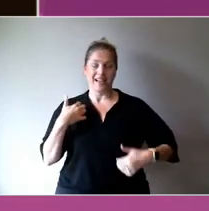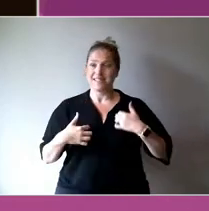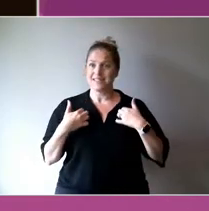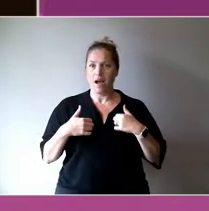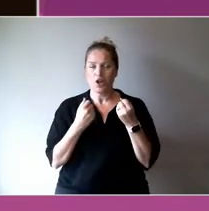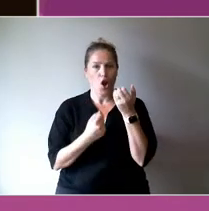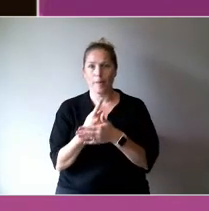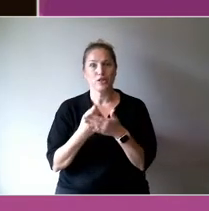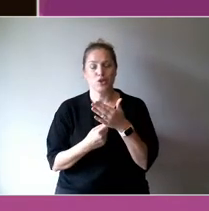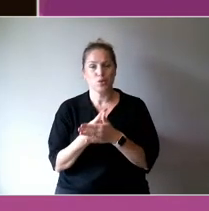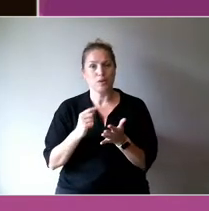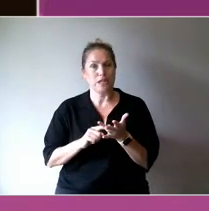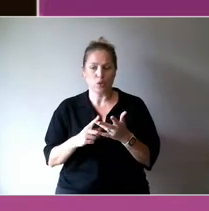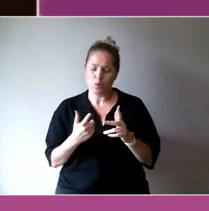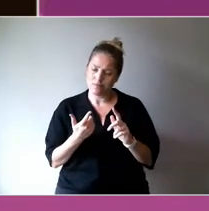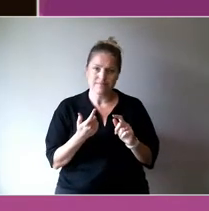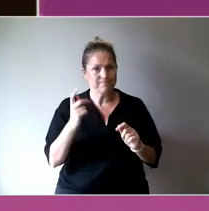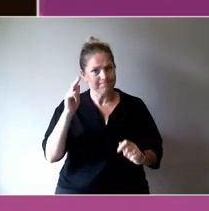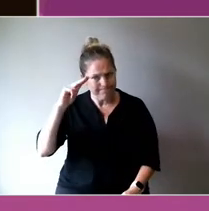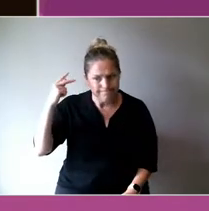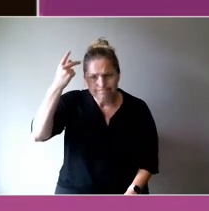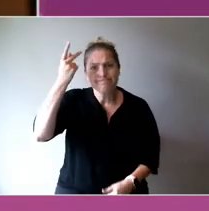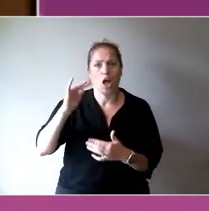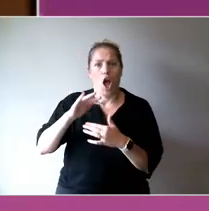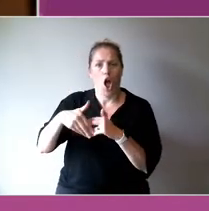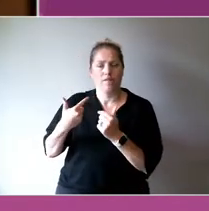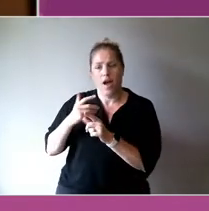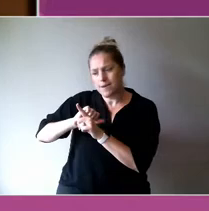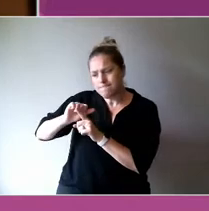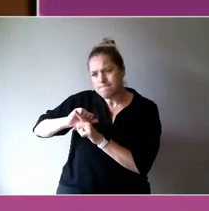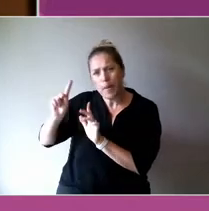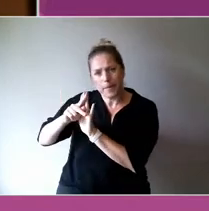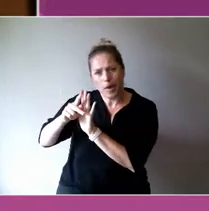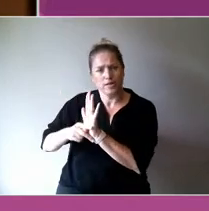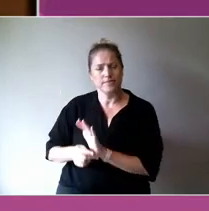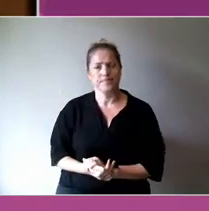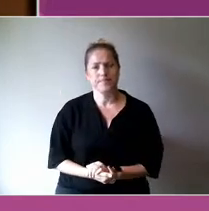What you're saying - when you talk about resources, you can imagine